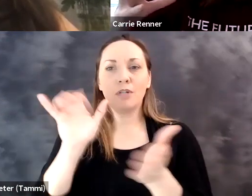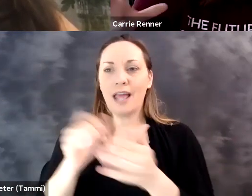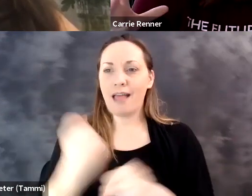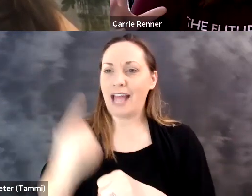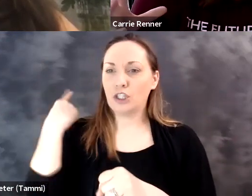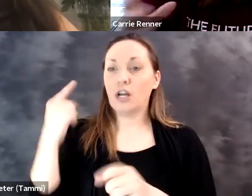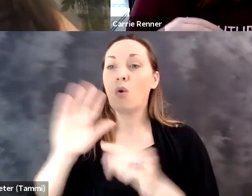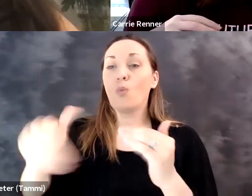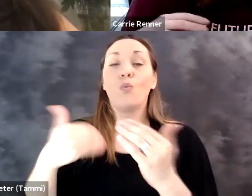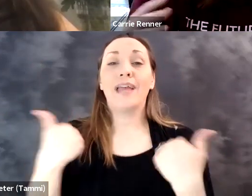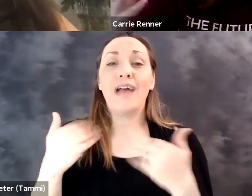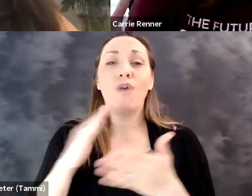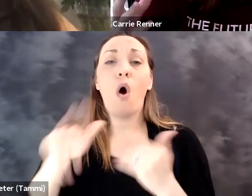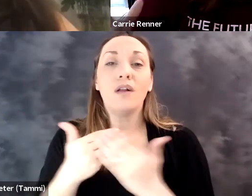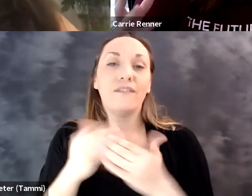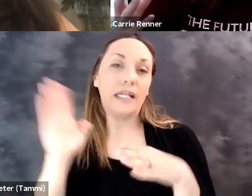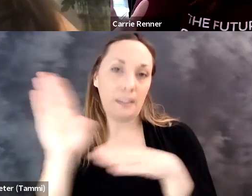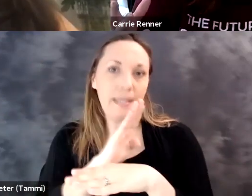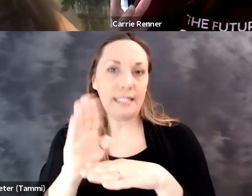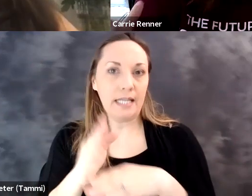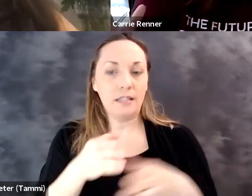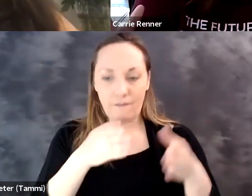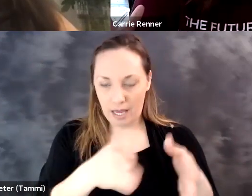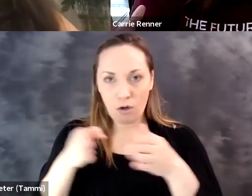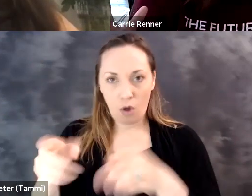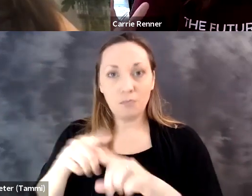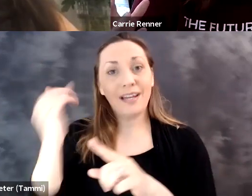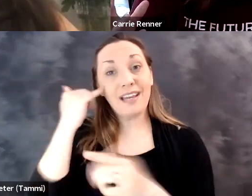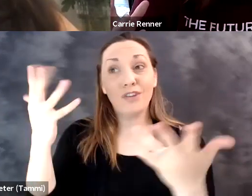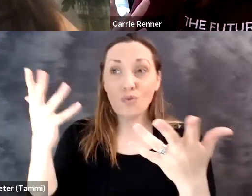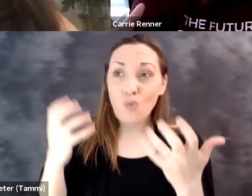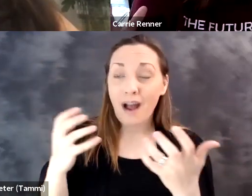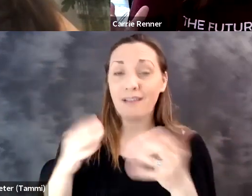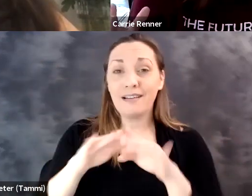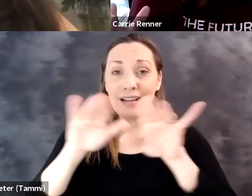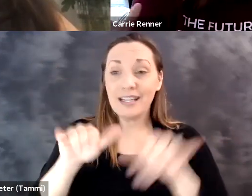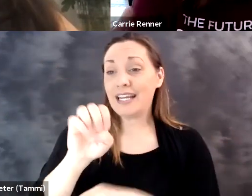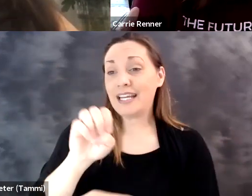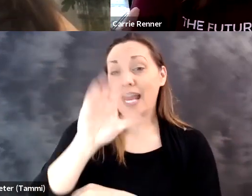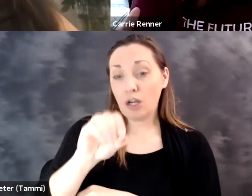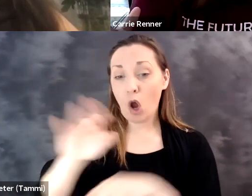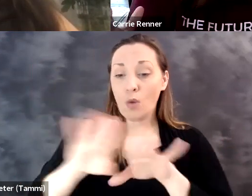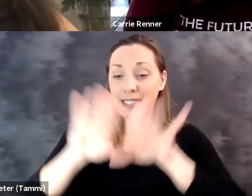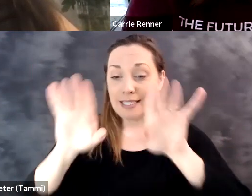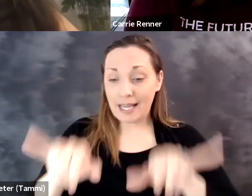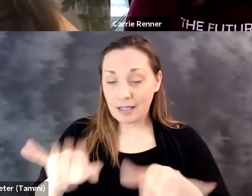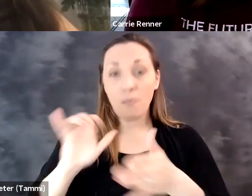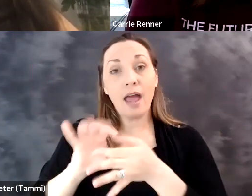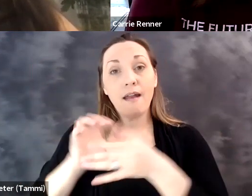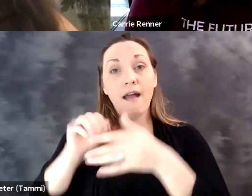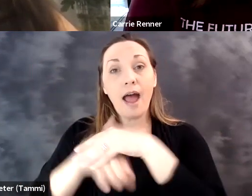Thank you to Level Access, we snarfed in their model, published, reiterated, and published last year. We build in all those vehicles.